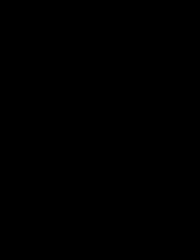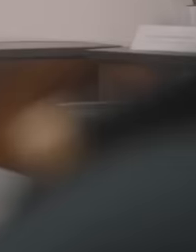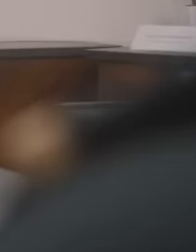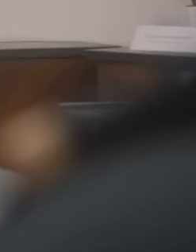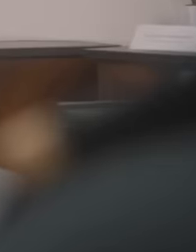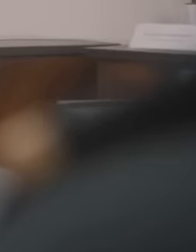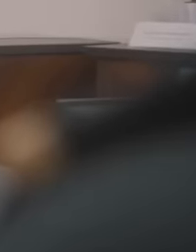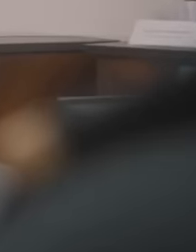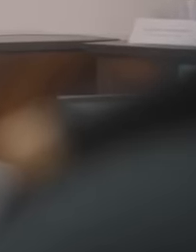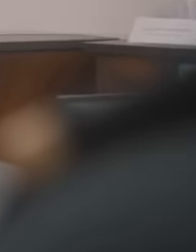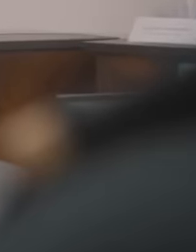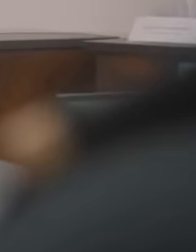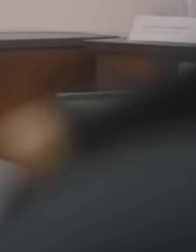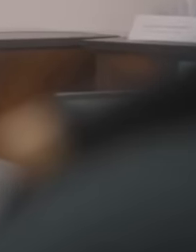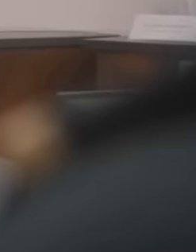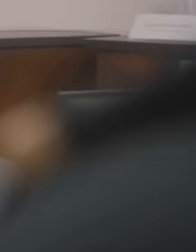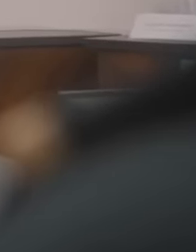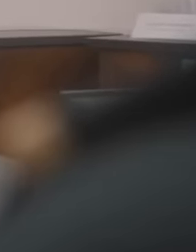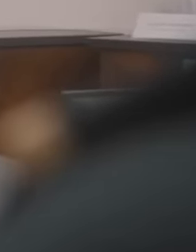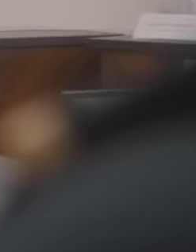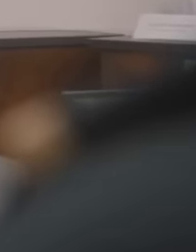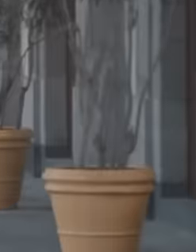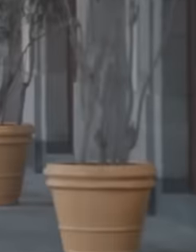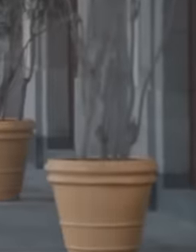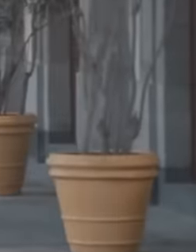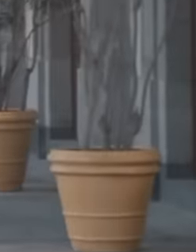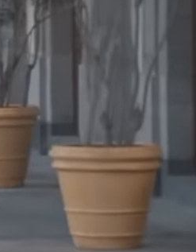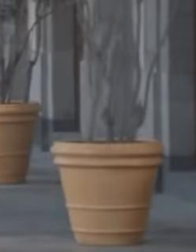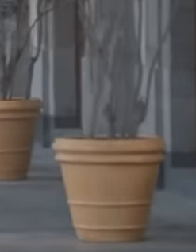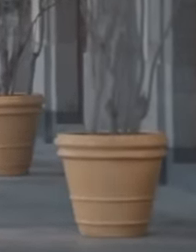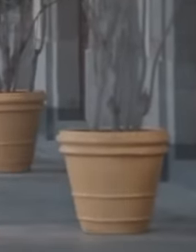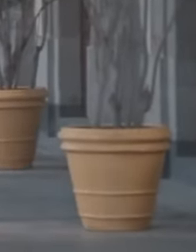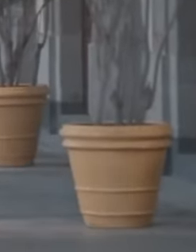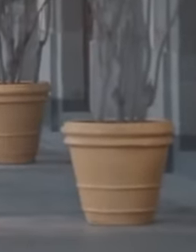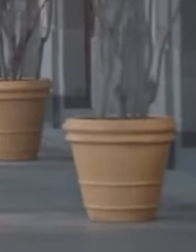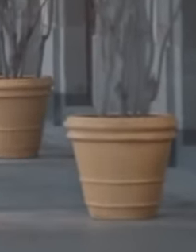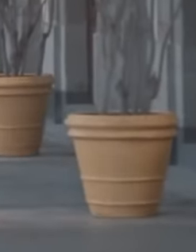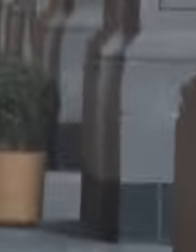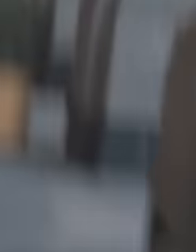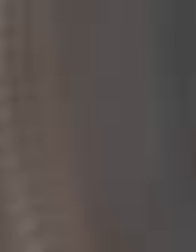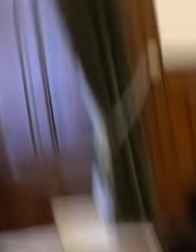Nobody had the cunning that the president of Mexico has, a man with a lot of